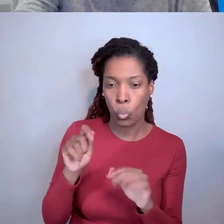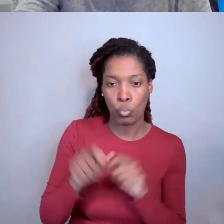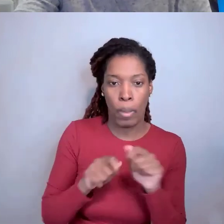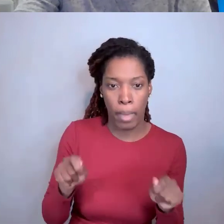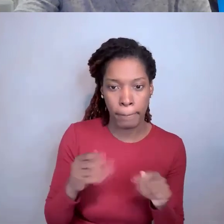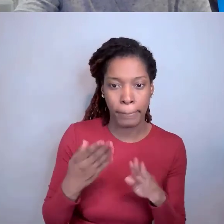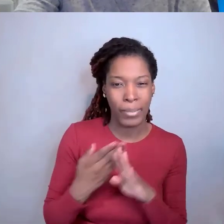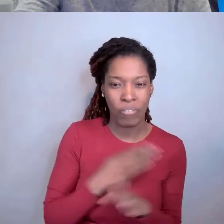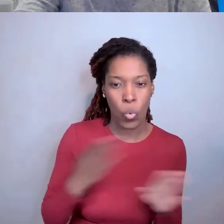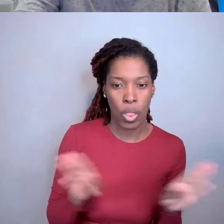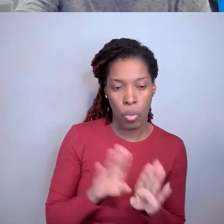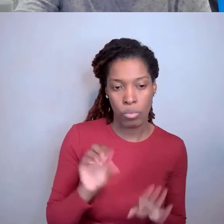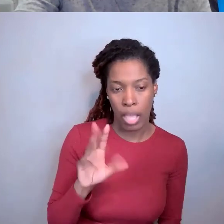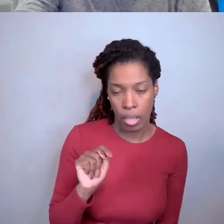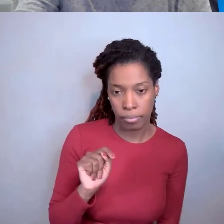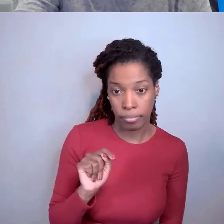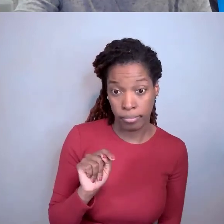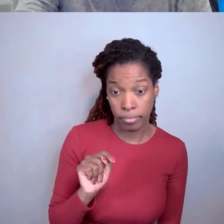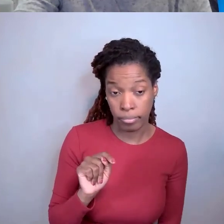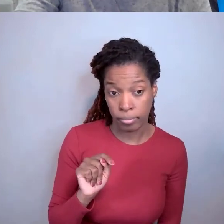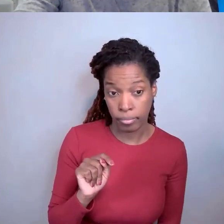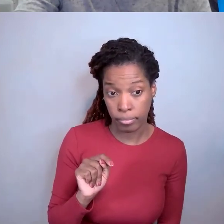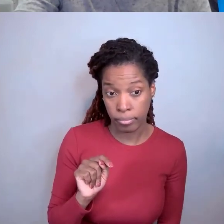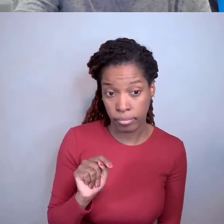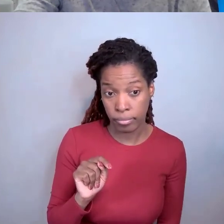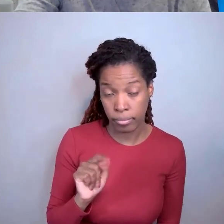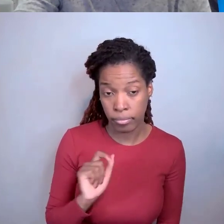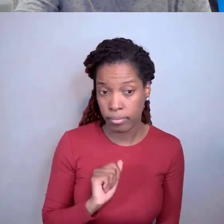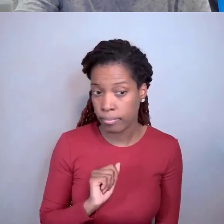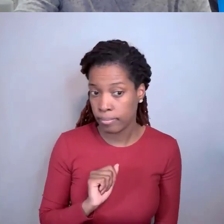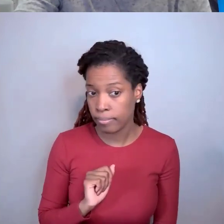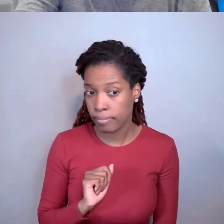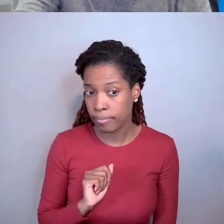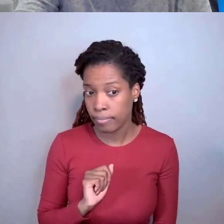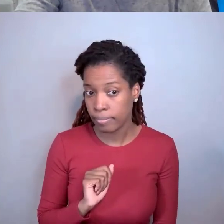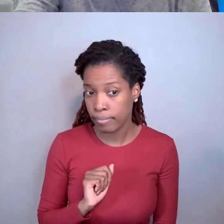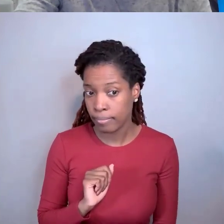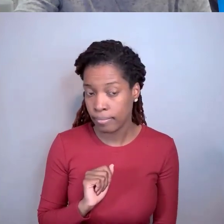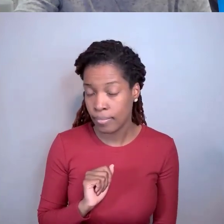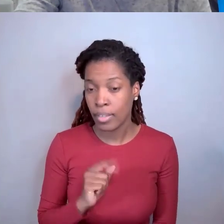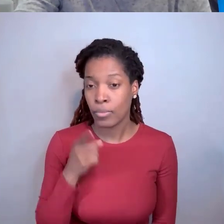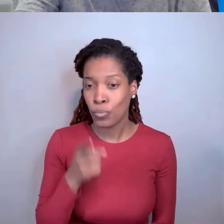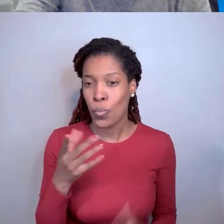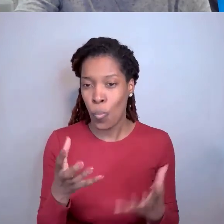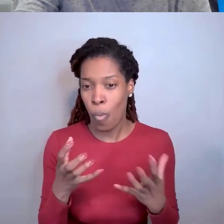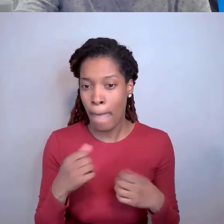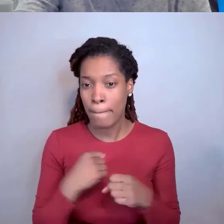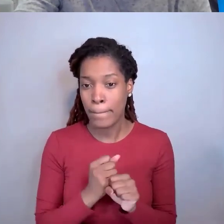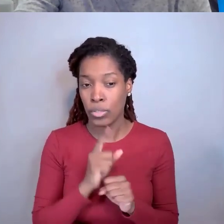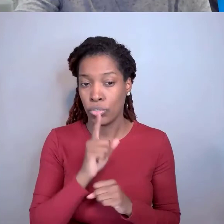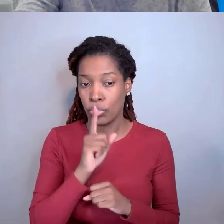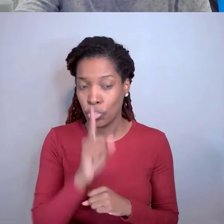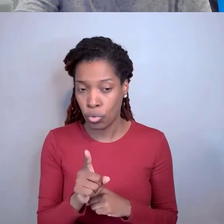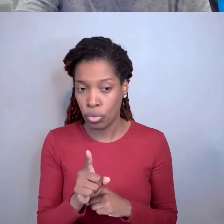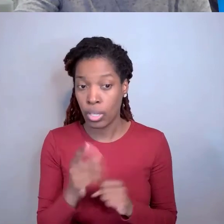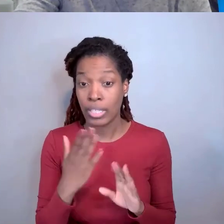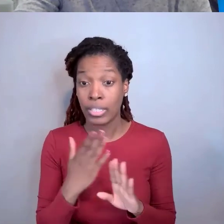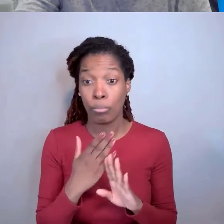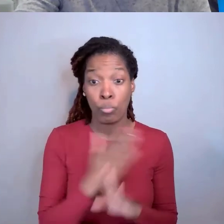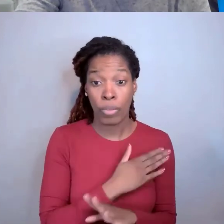So you know, if you want to make sure that it was previously disclosed, and the date reported.